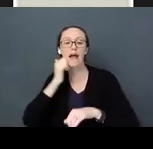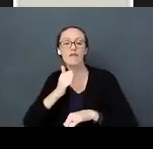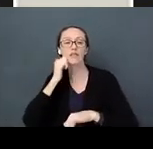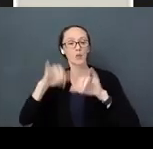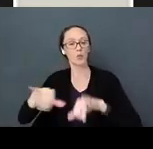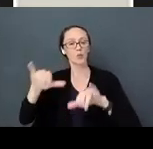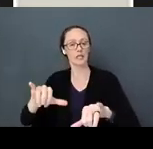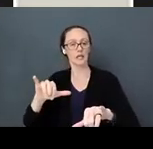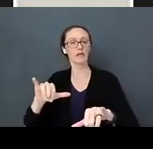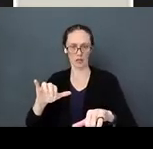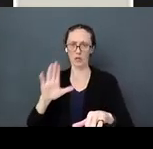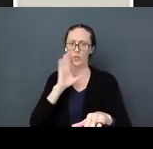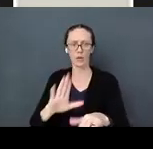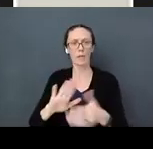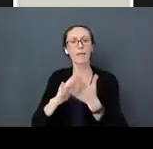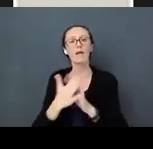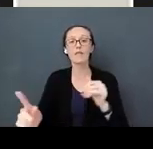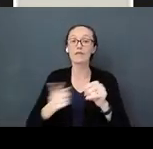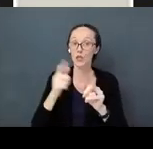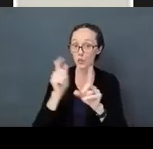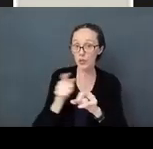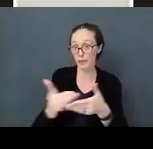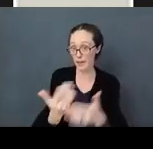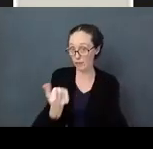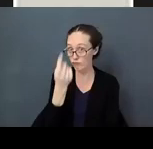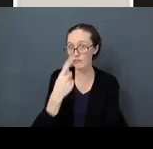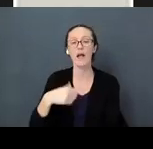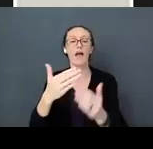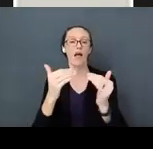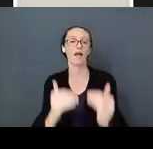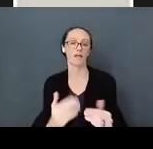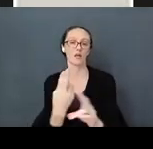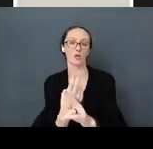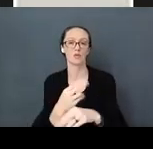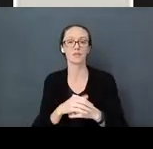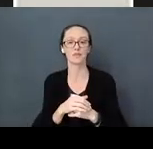will understand and then use. This happens all day throughout the day, and you are building a